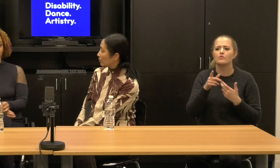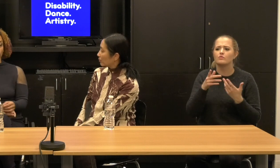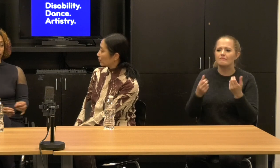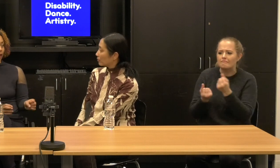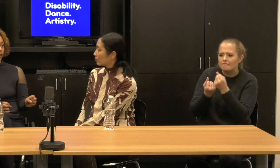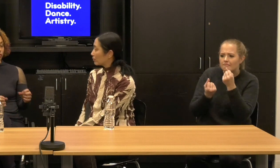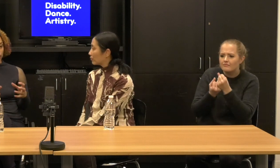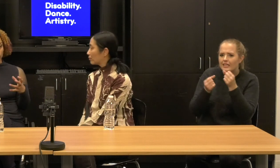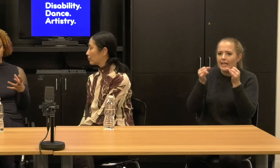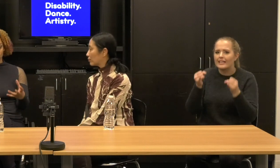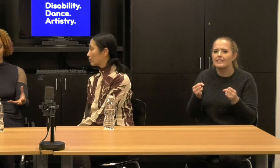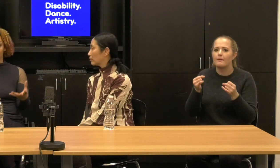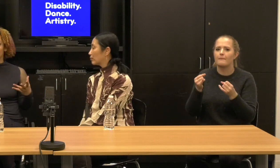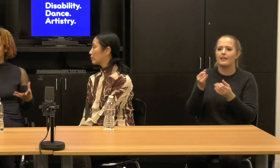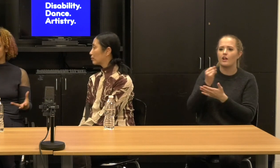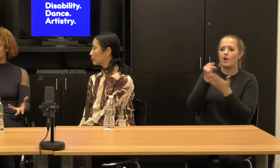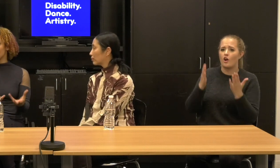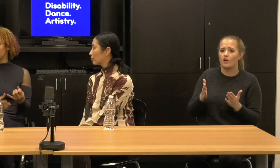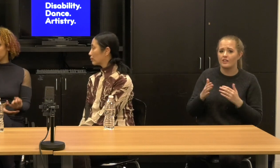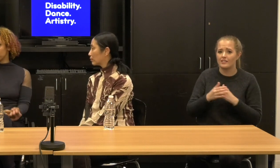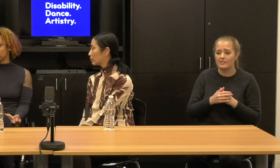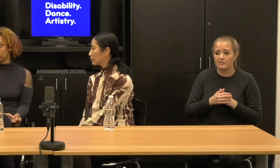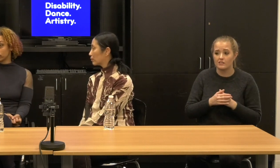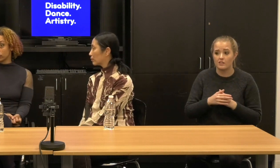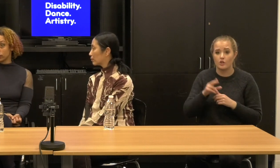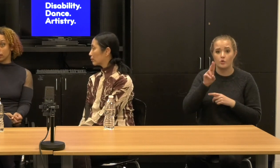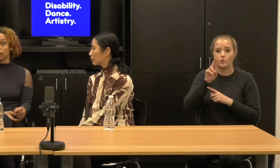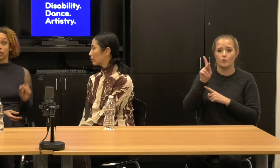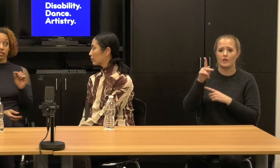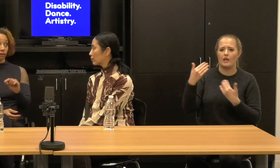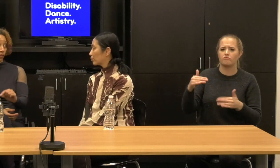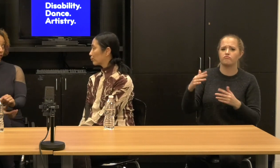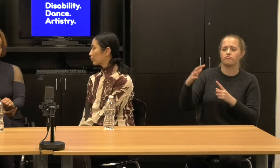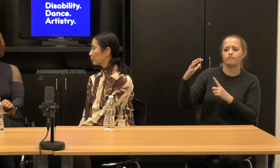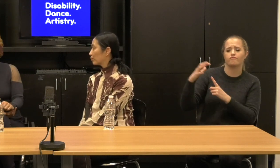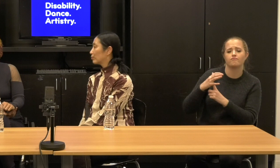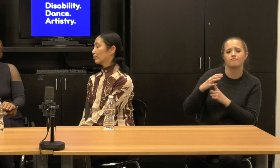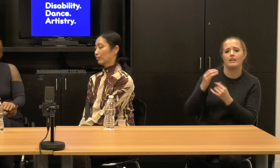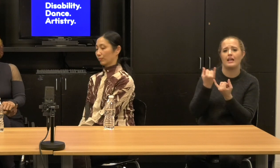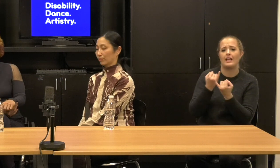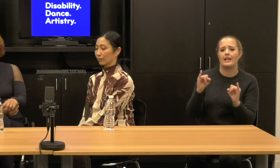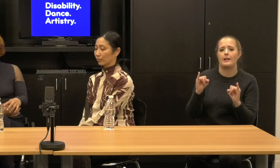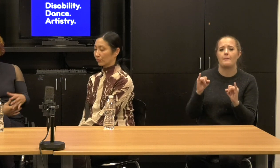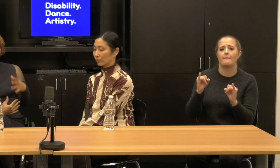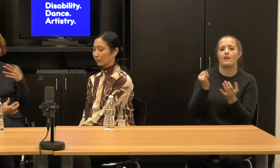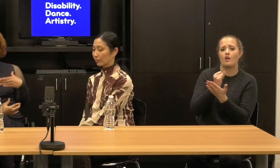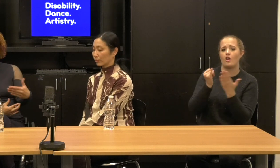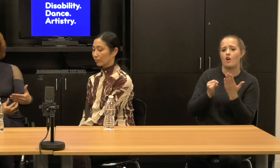The UK has a really strong enrich, independent artist scene that is funded, which provides